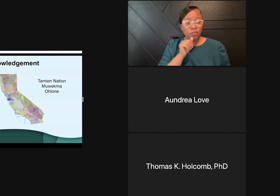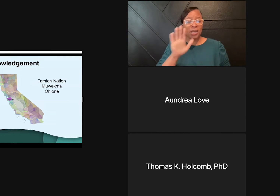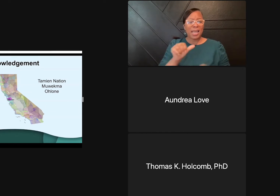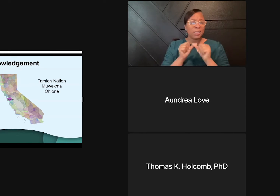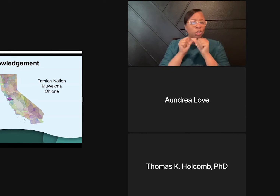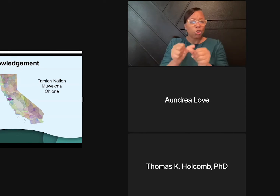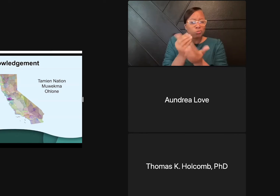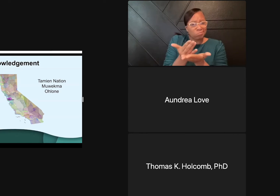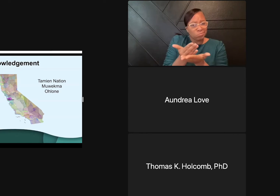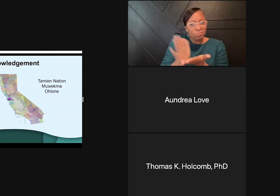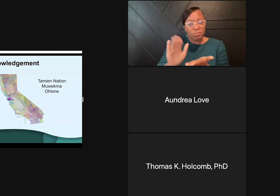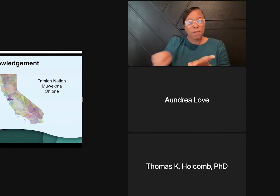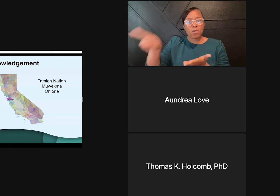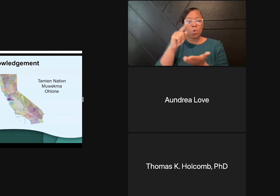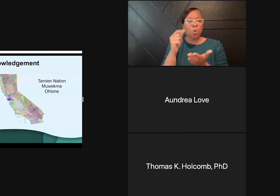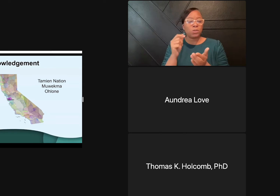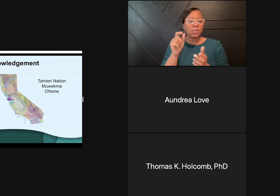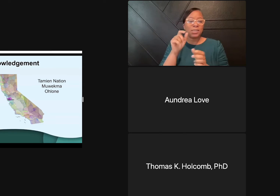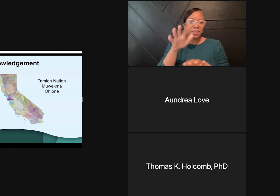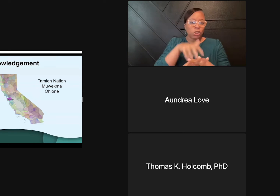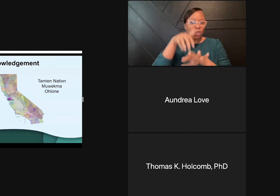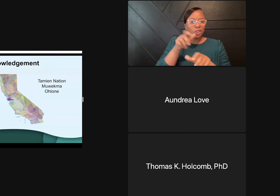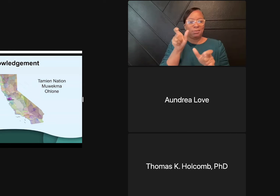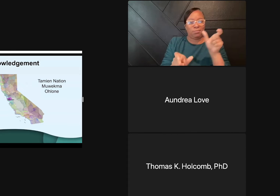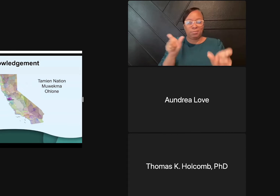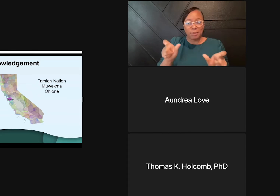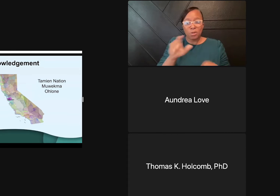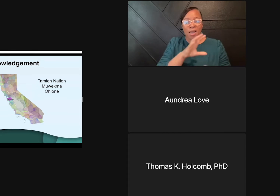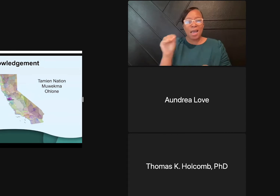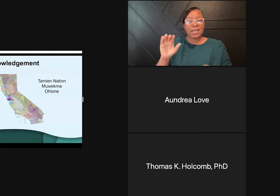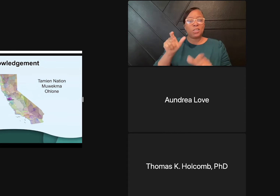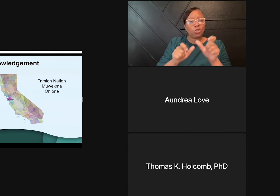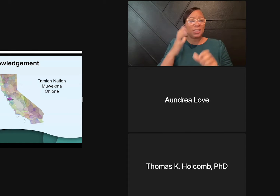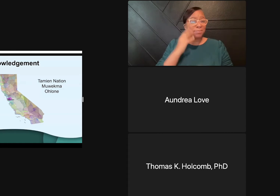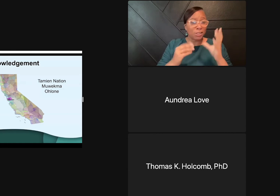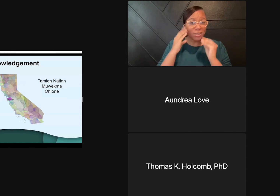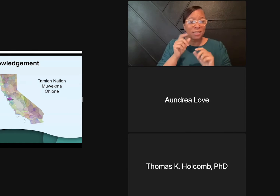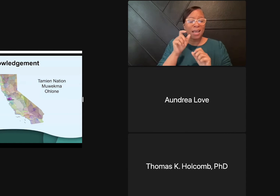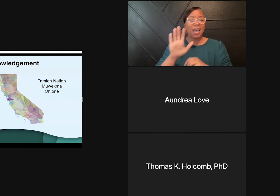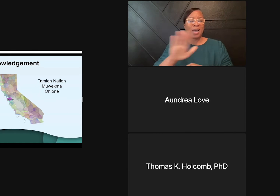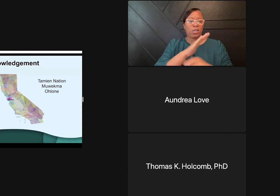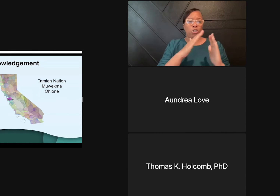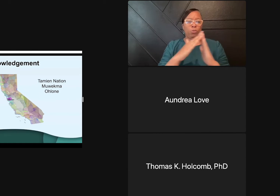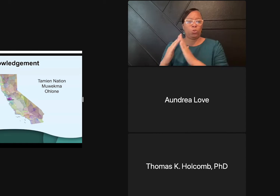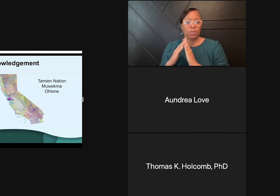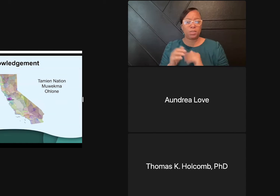And that will remove their suffering and their hard work to toil the land.